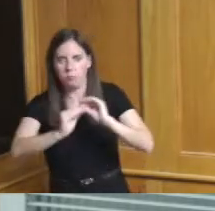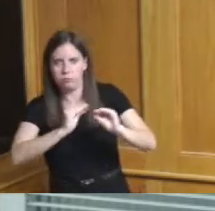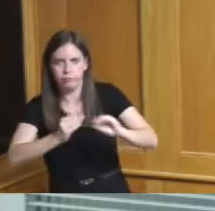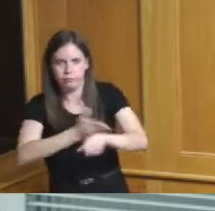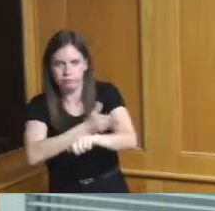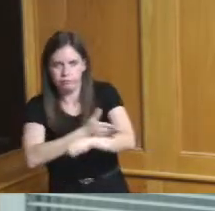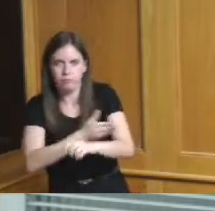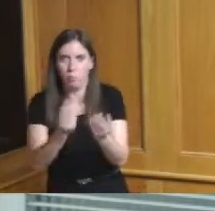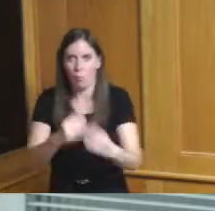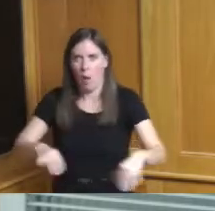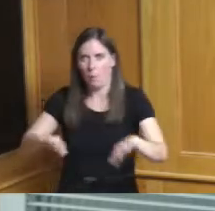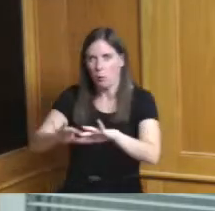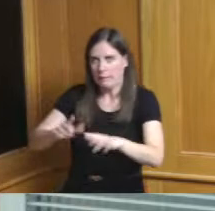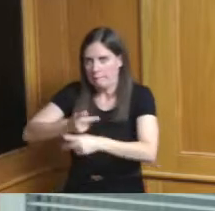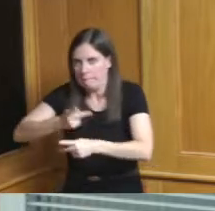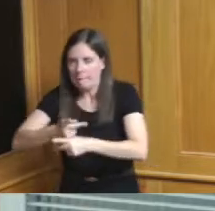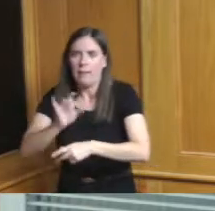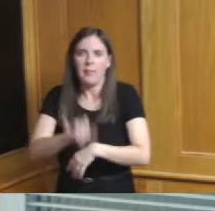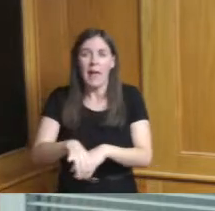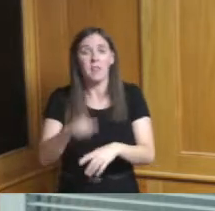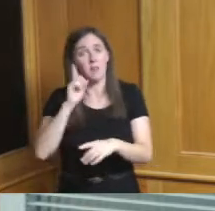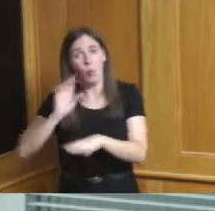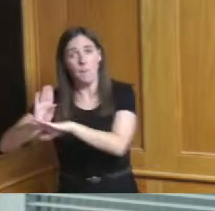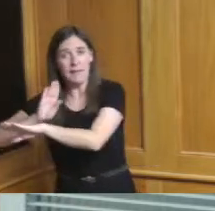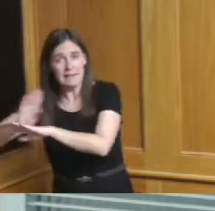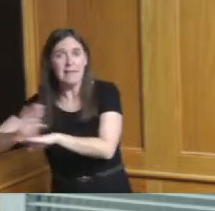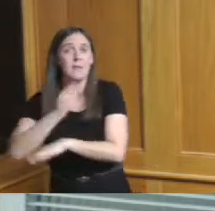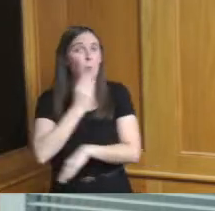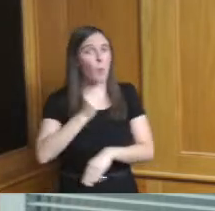you know it's residential and commercial those are issues we're starting to deal with